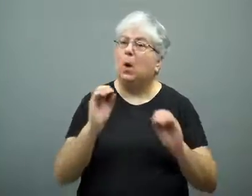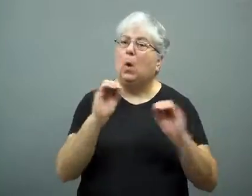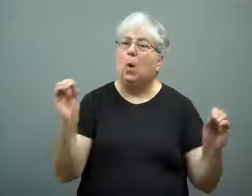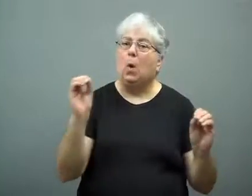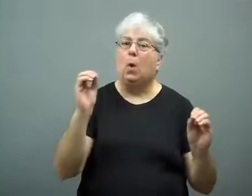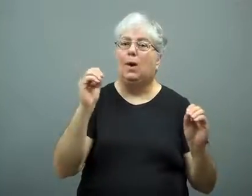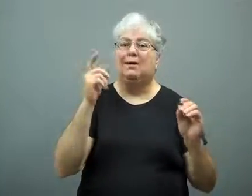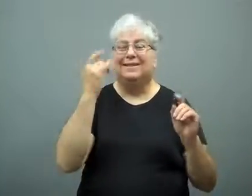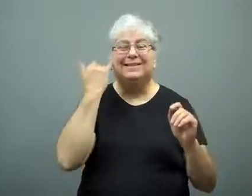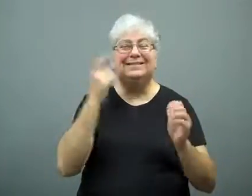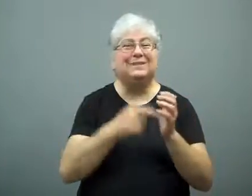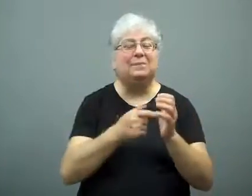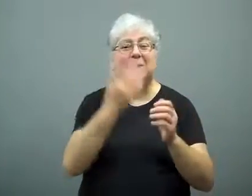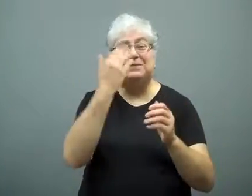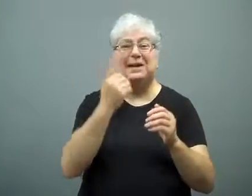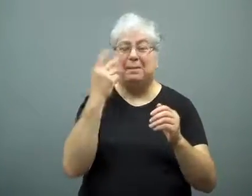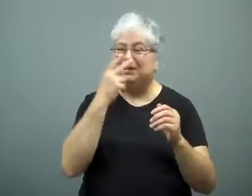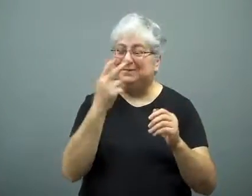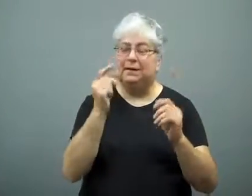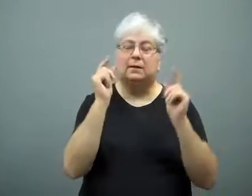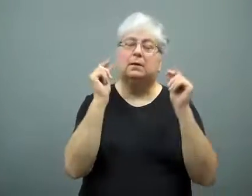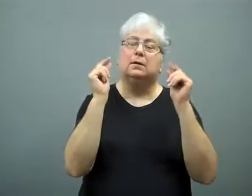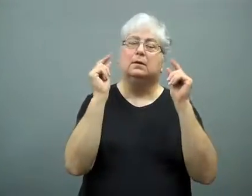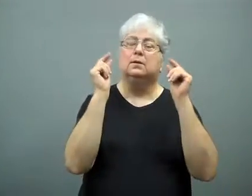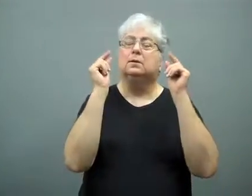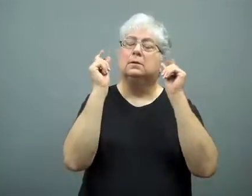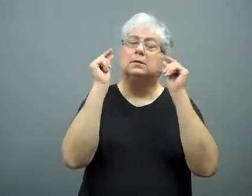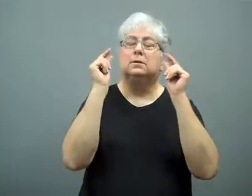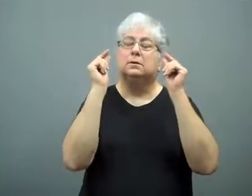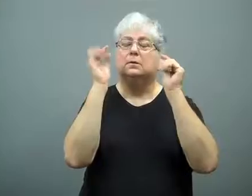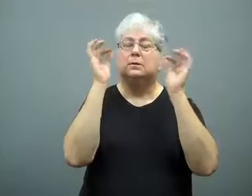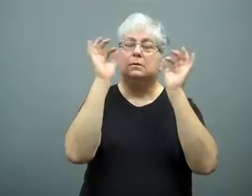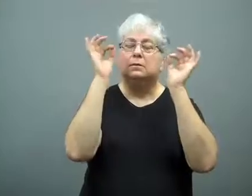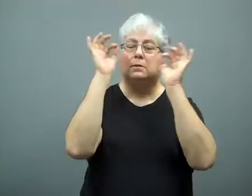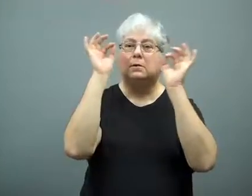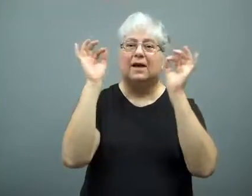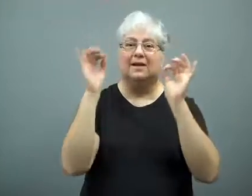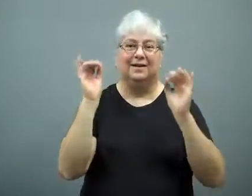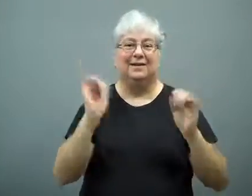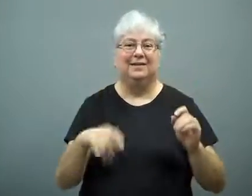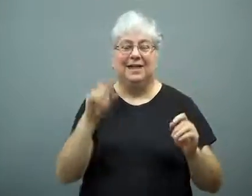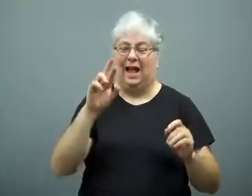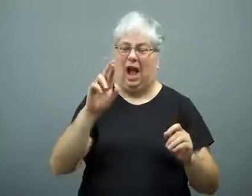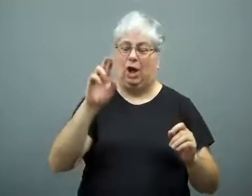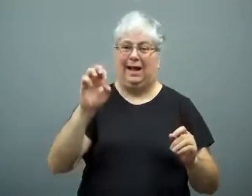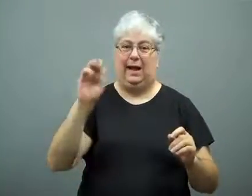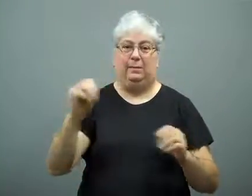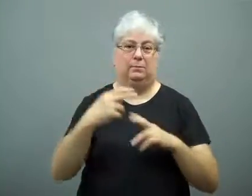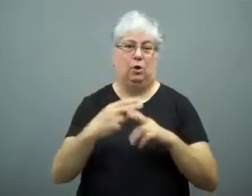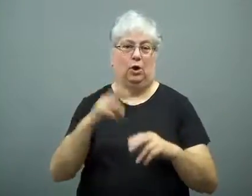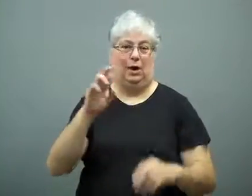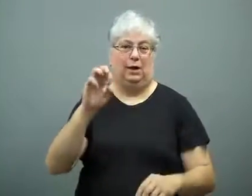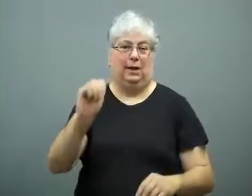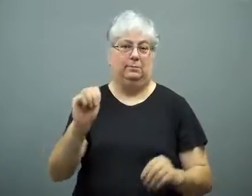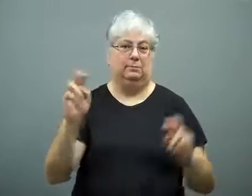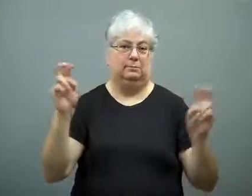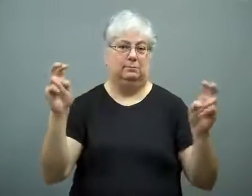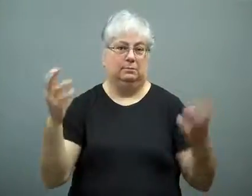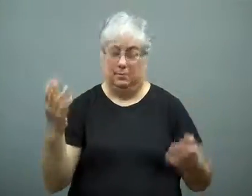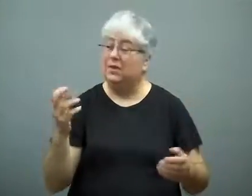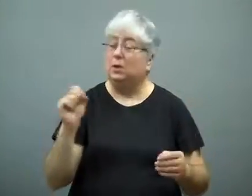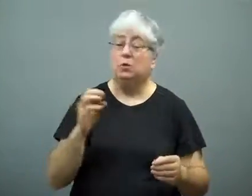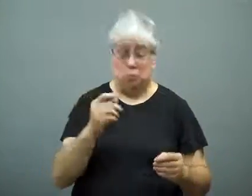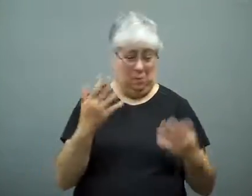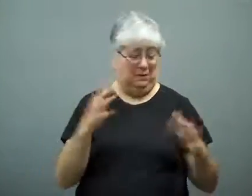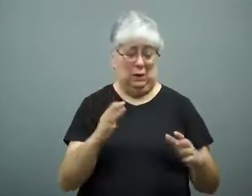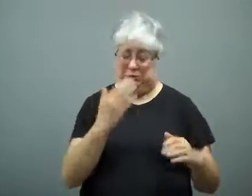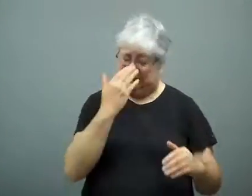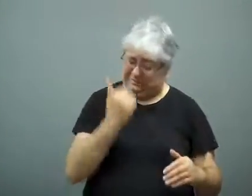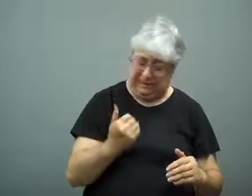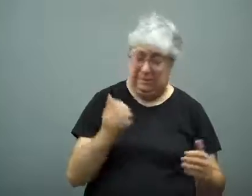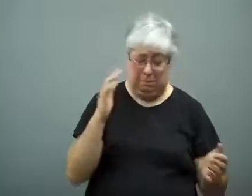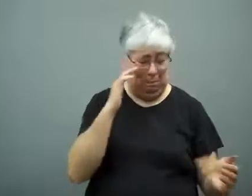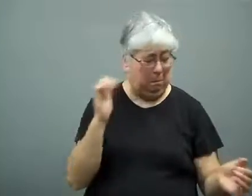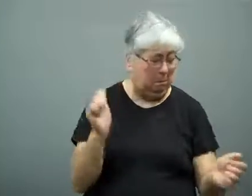However, the patient doesn't experience REM (rapid eye movement) sleep.